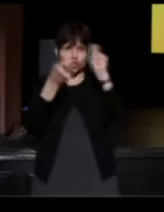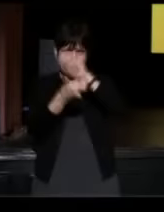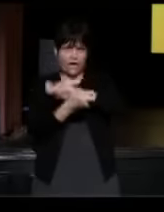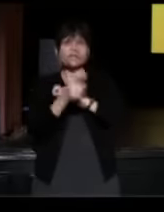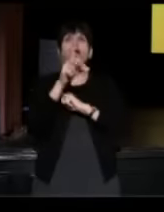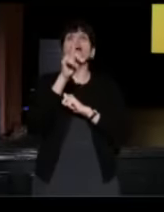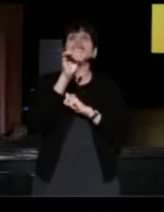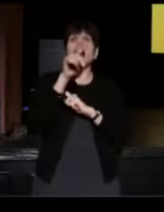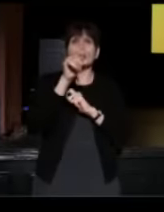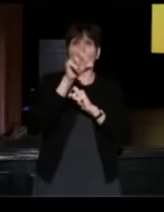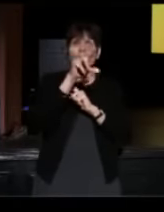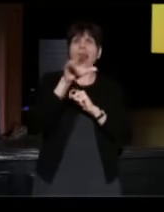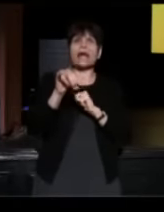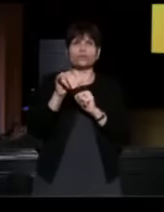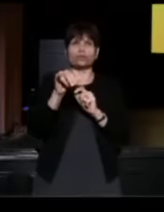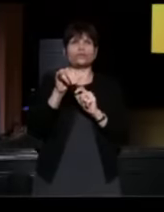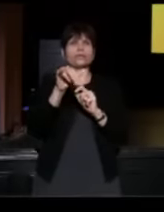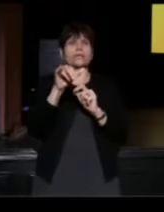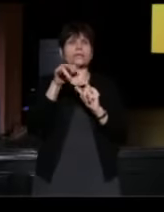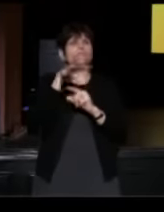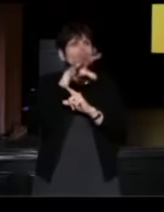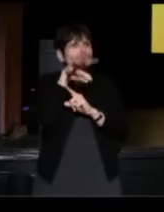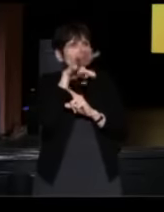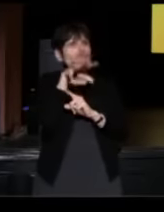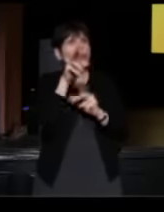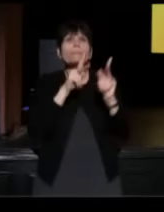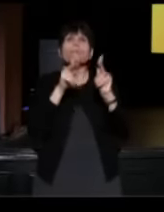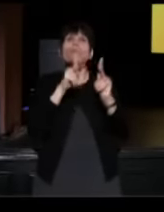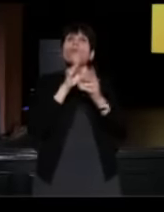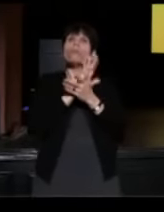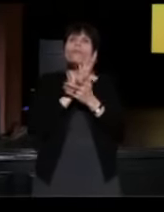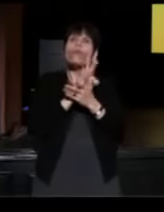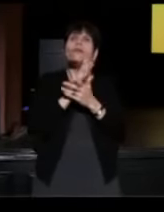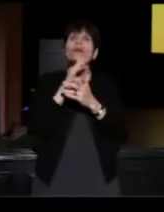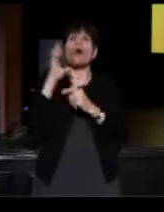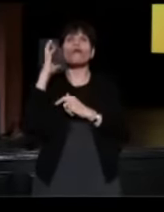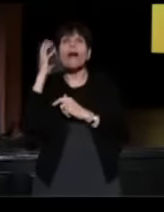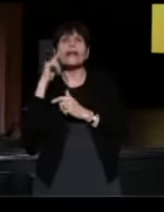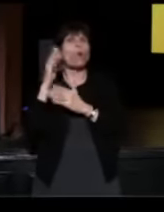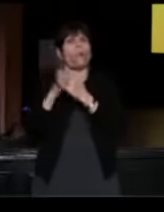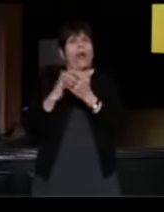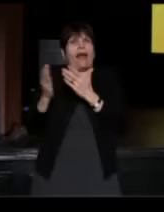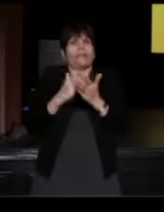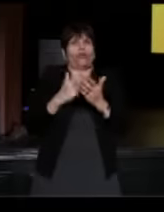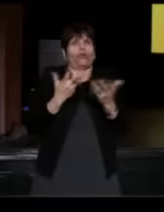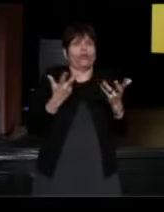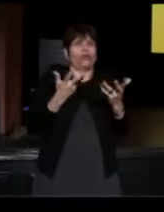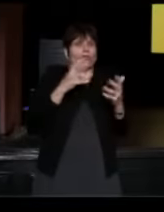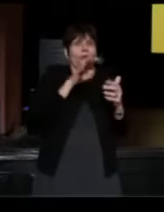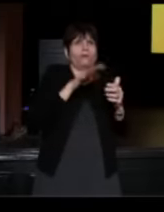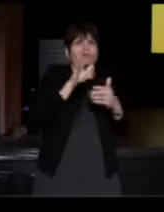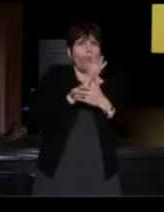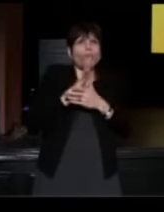interviewing people for a movie or a radio or whatever medium it is and hopefully a lot of people seeing that.